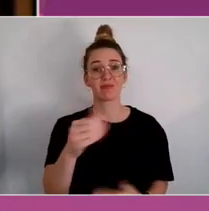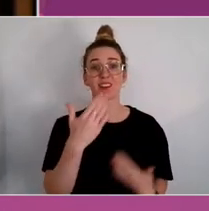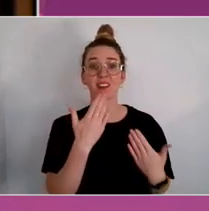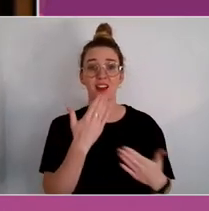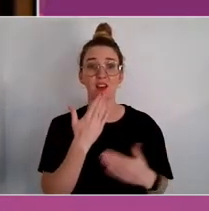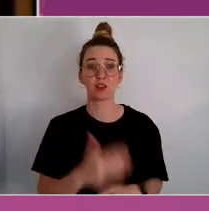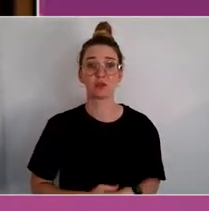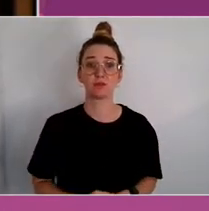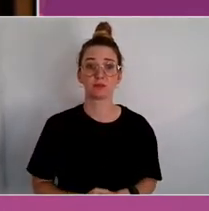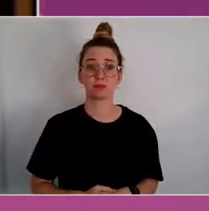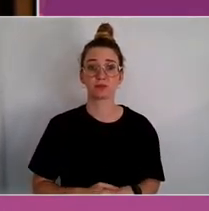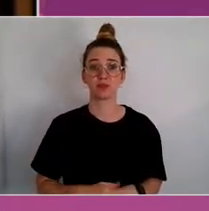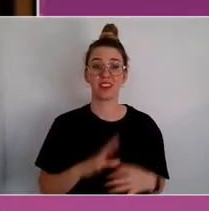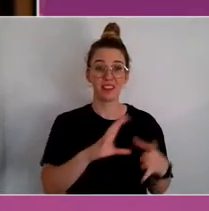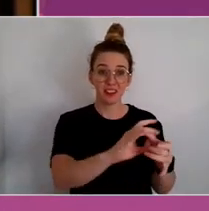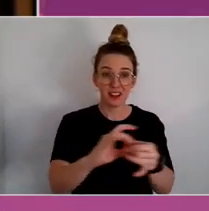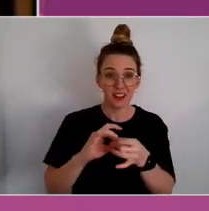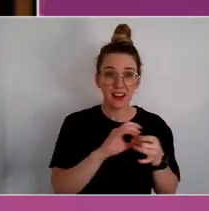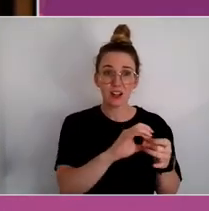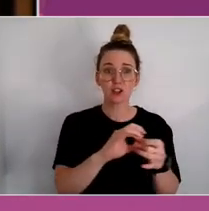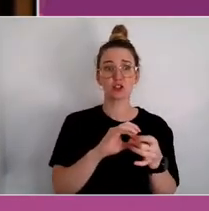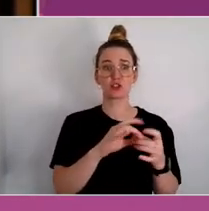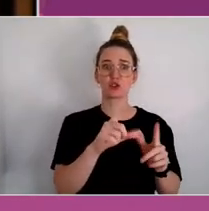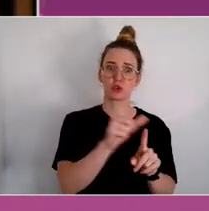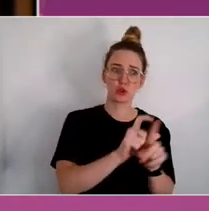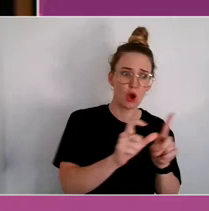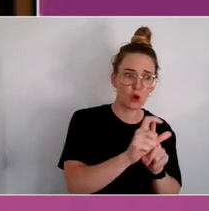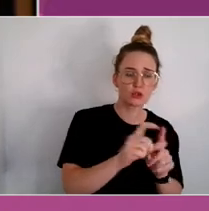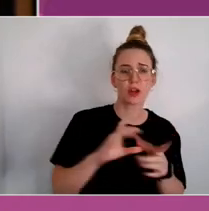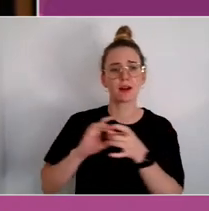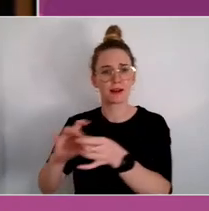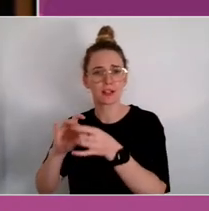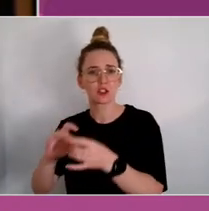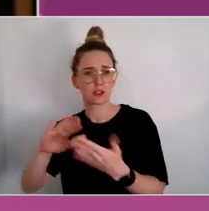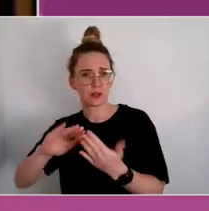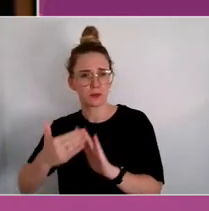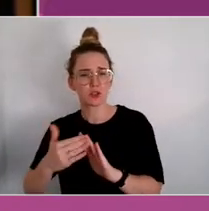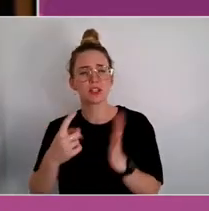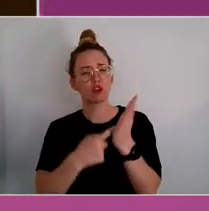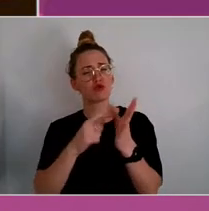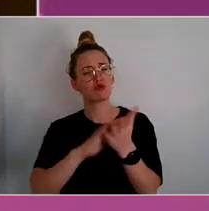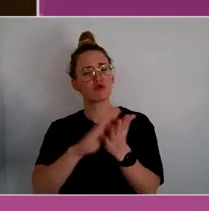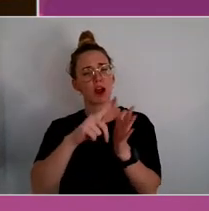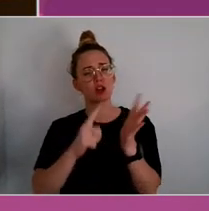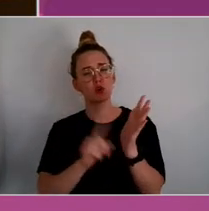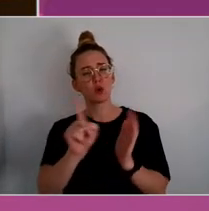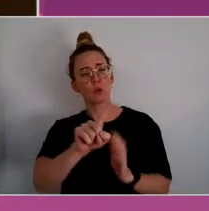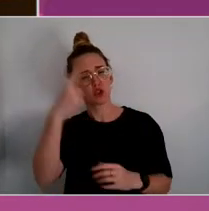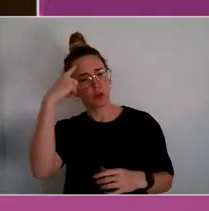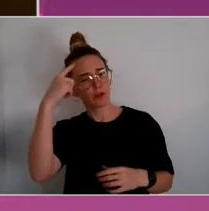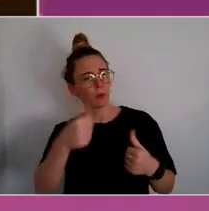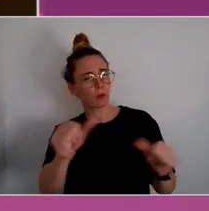Rachel, from your experience, what have you seen that works when it works well?